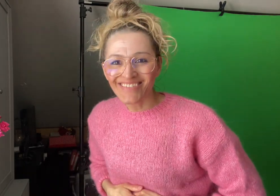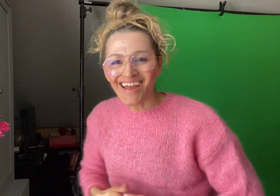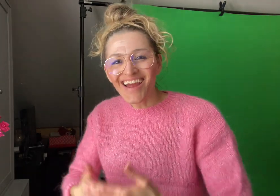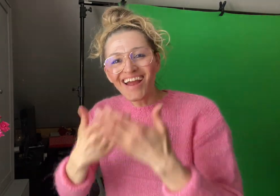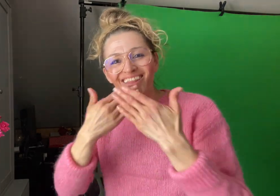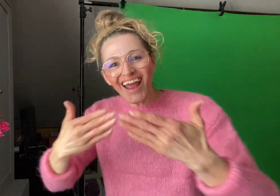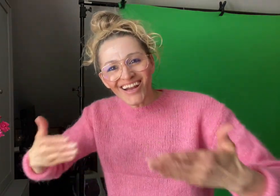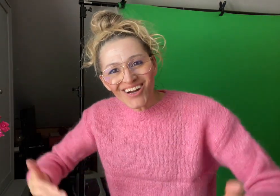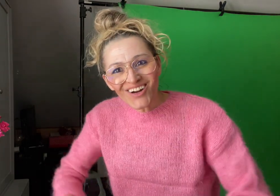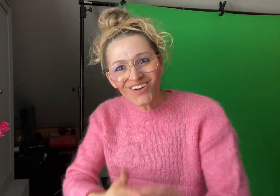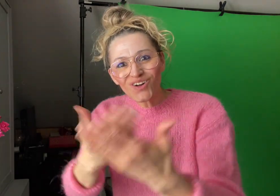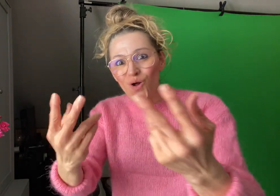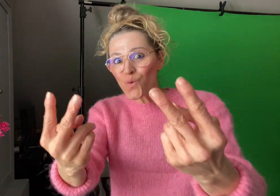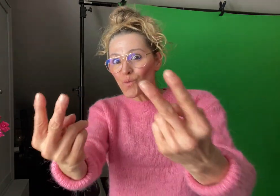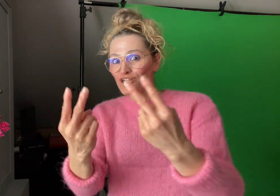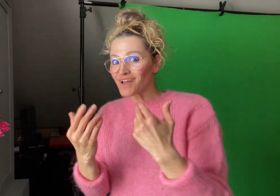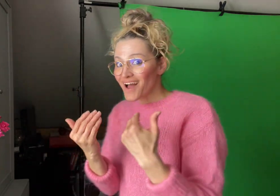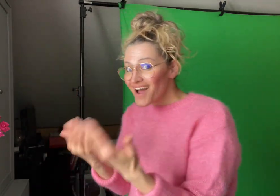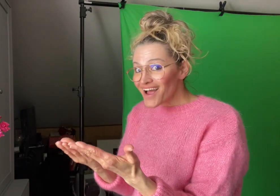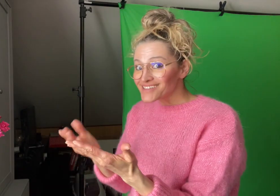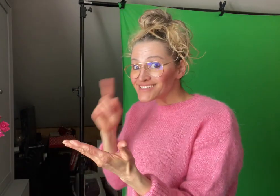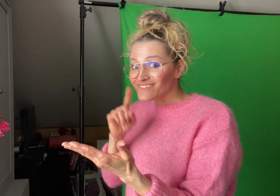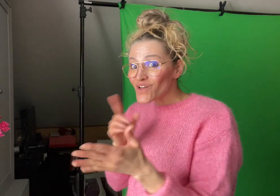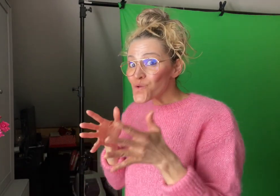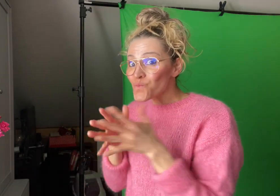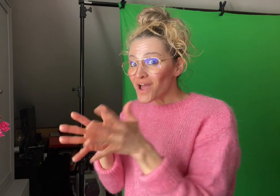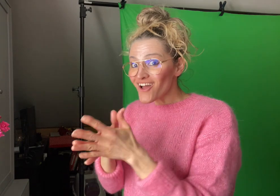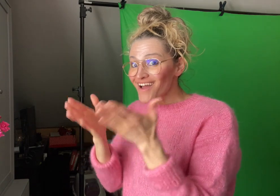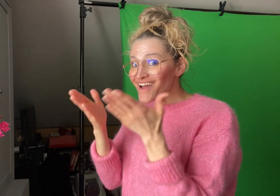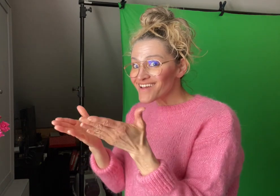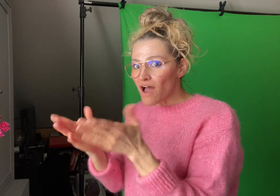Thank you for watching DeafWire!